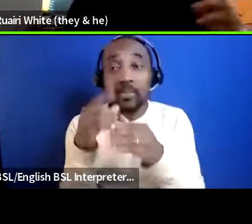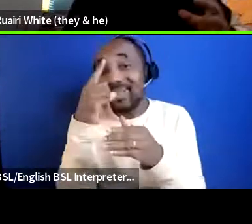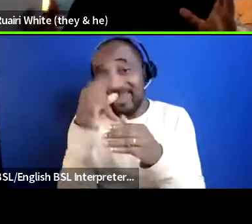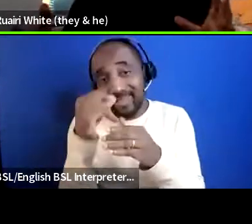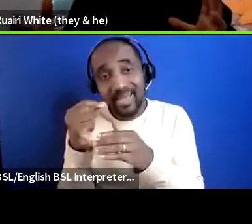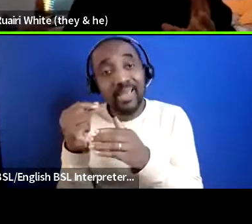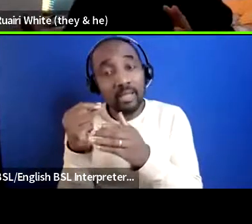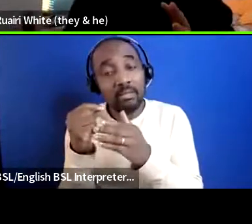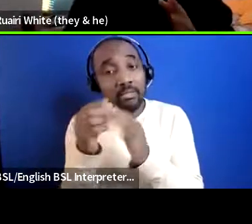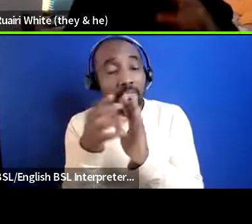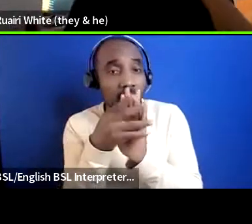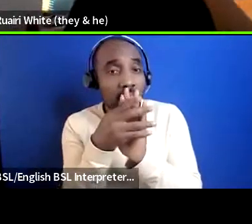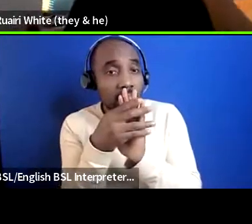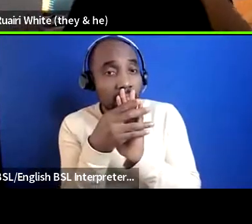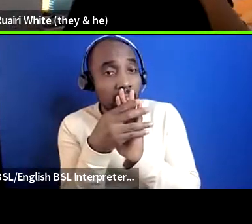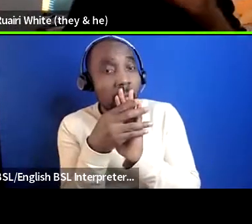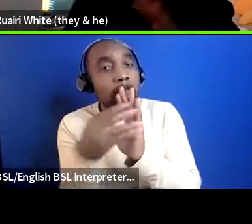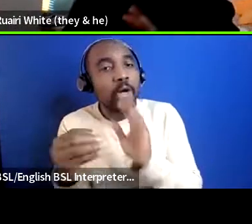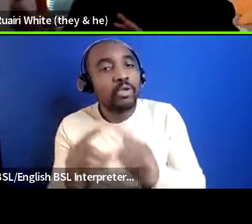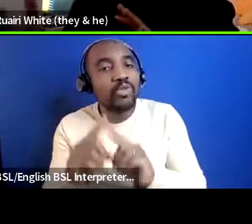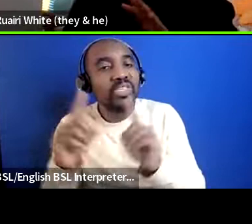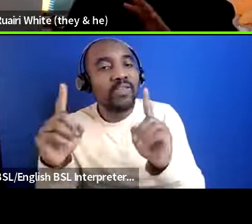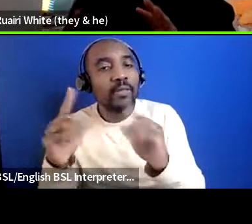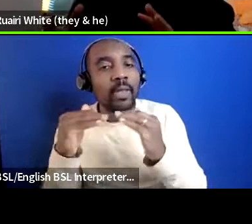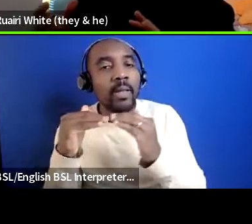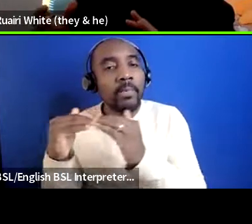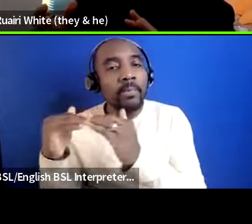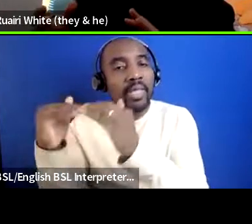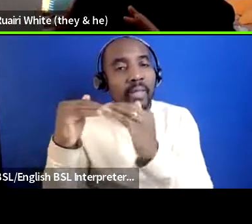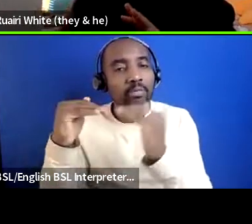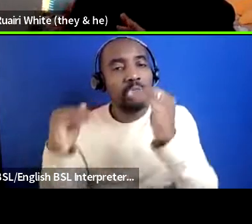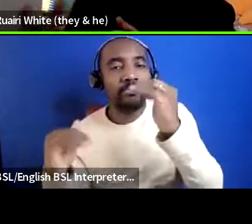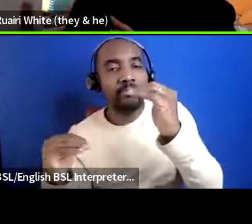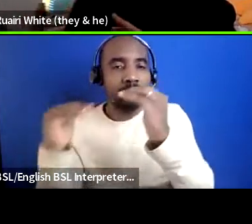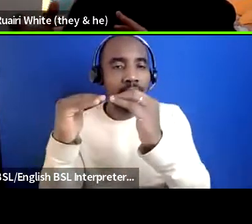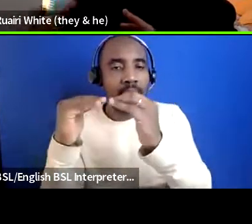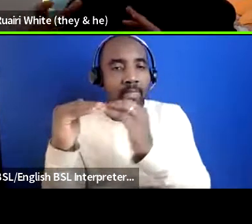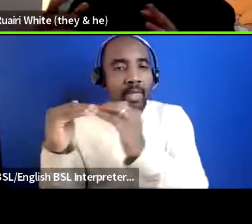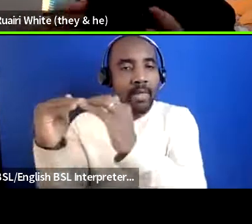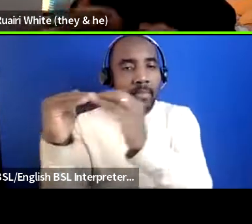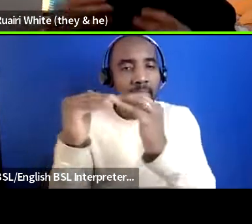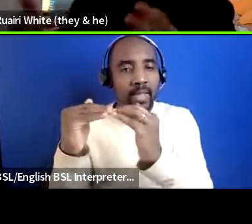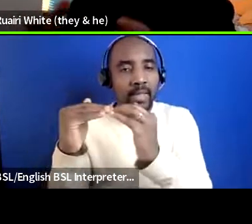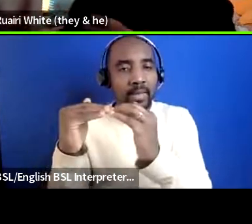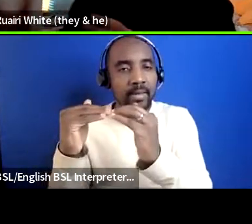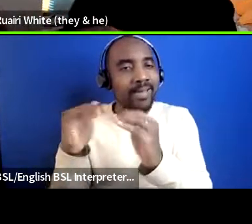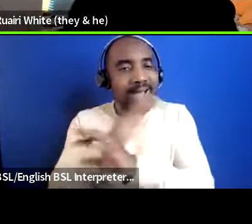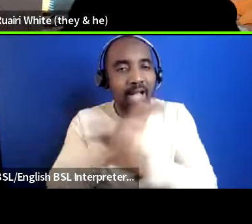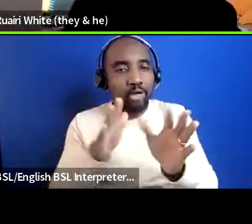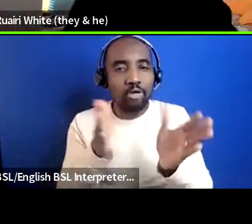peer-to-peer support and breaking down that um binary of you know supported and supported